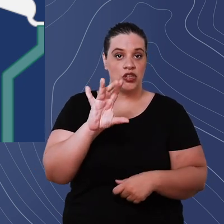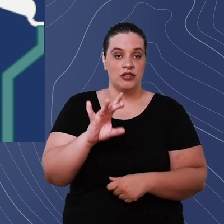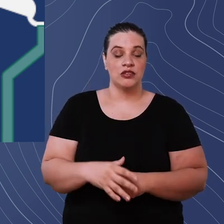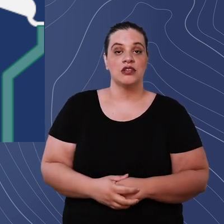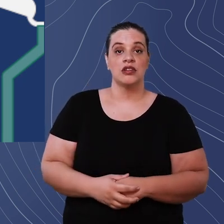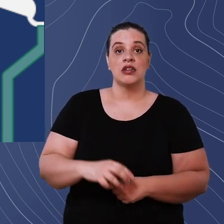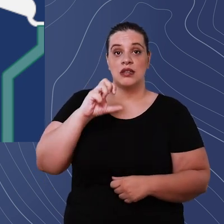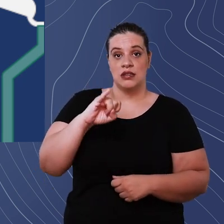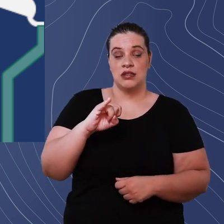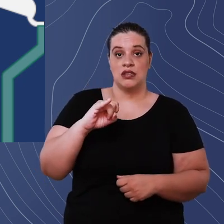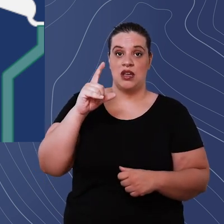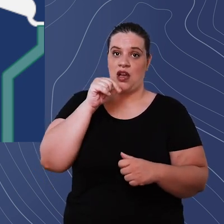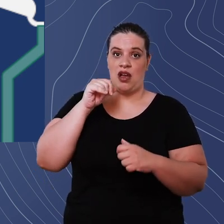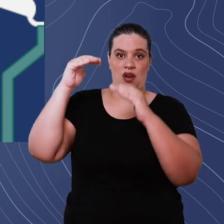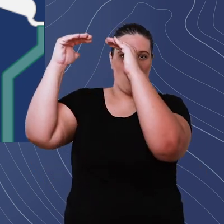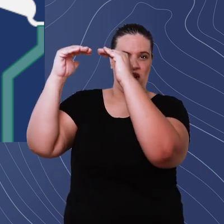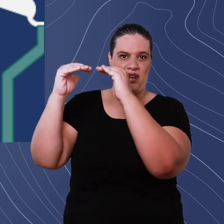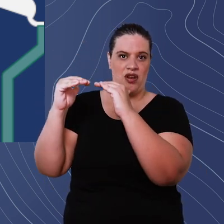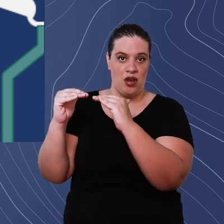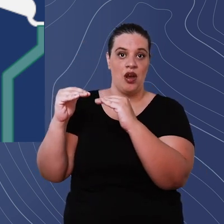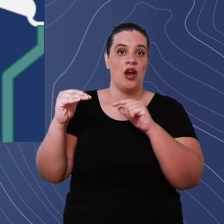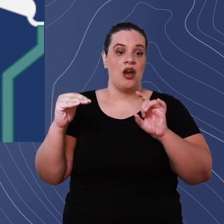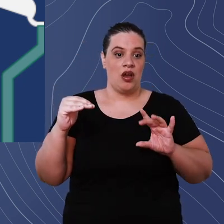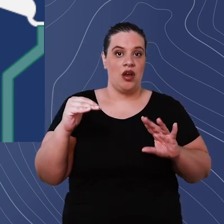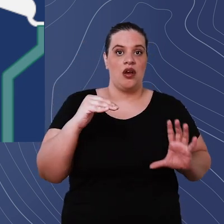so that when the water tank level gets too high low it turns on the pump